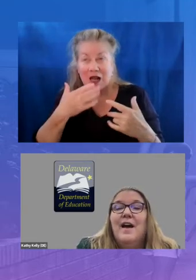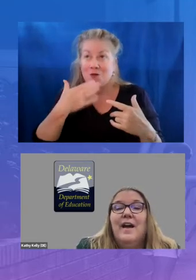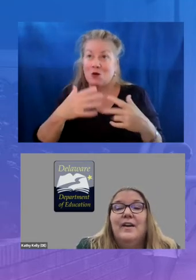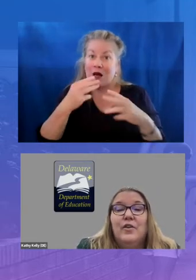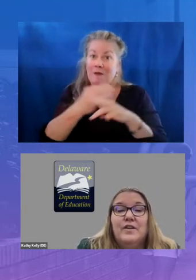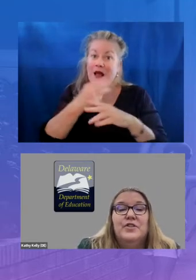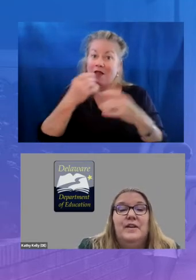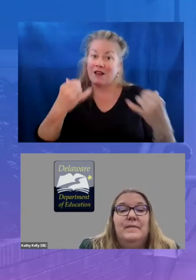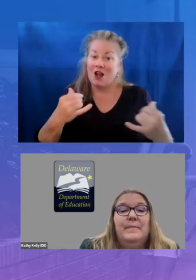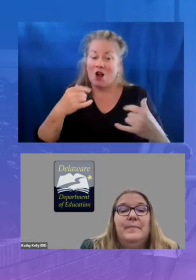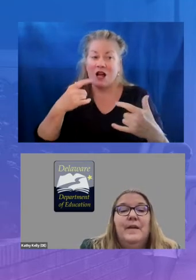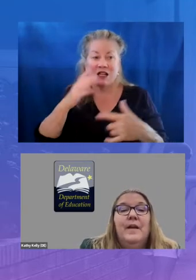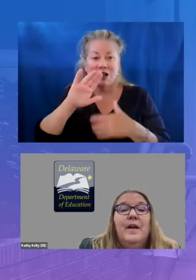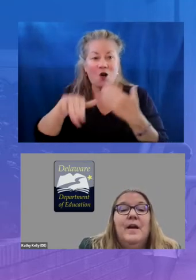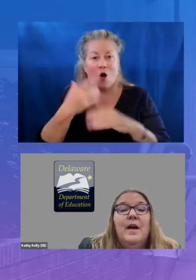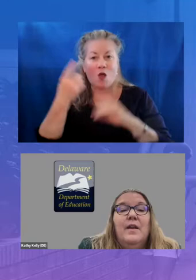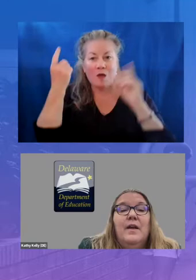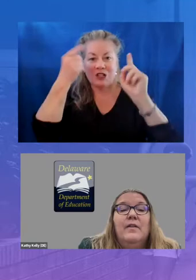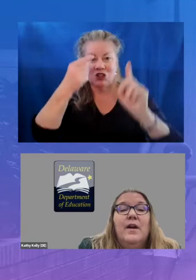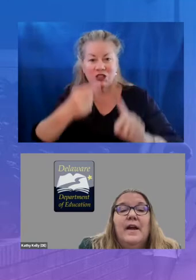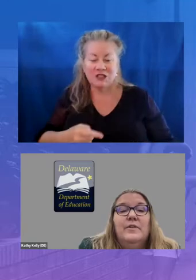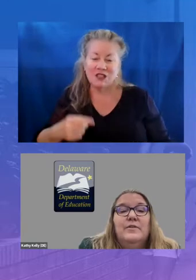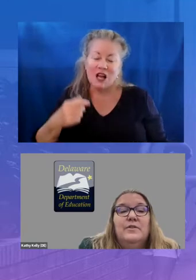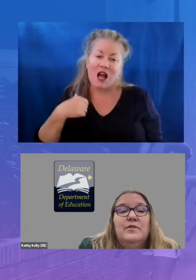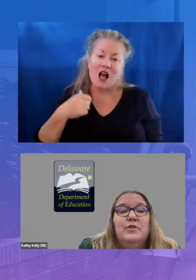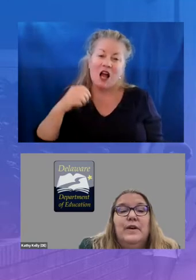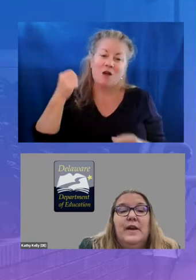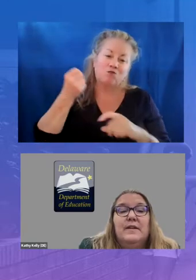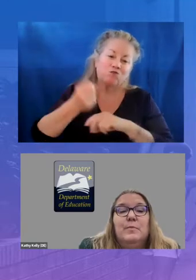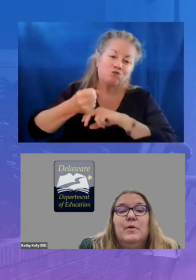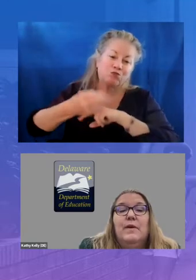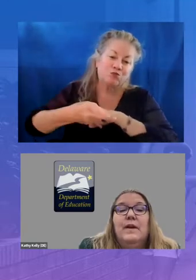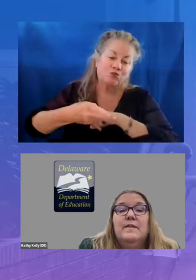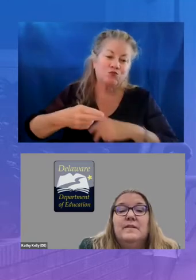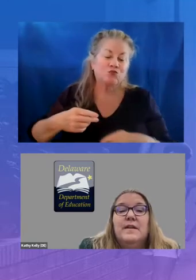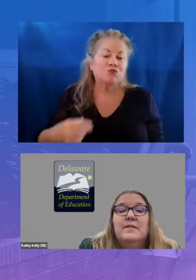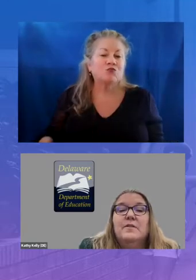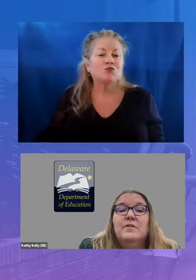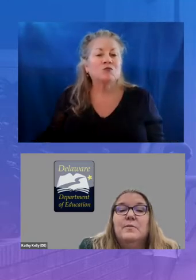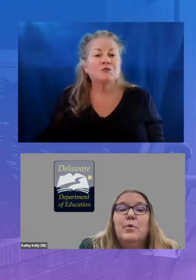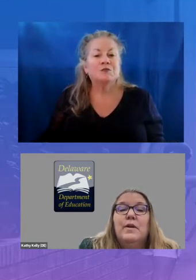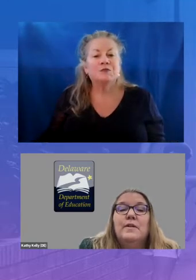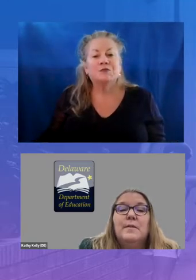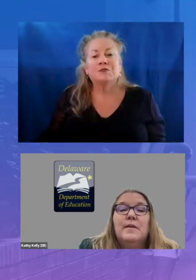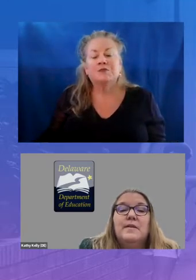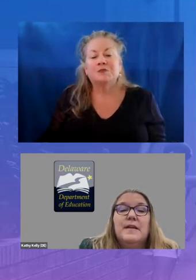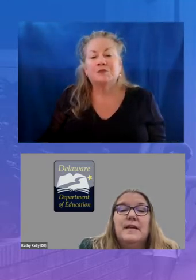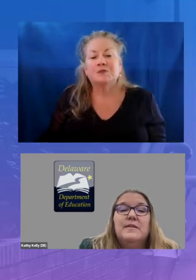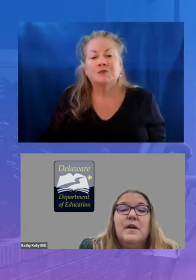i crushed it another high dosage tutoring expert reading assist supported some of the state's